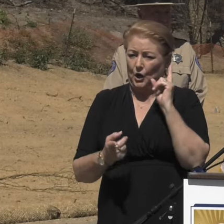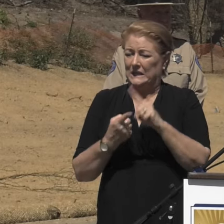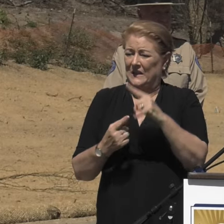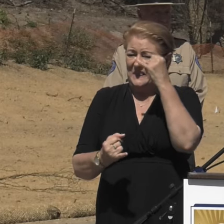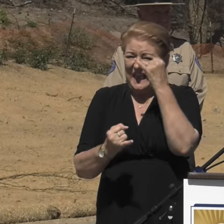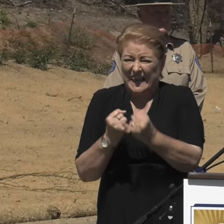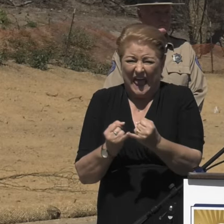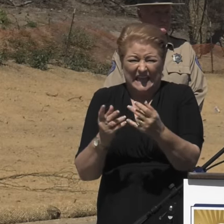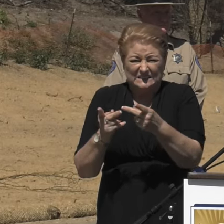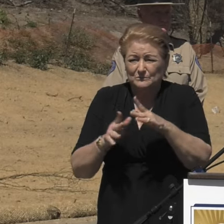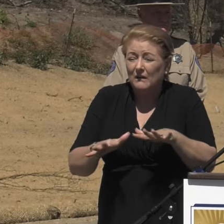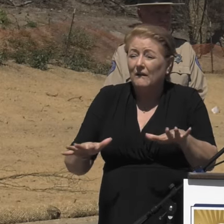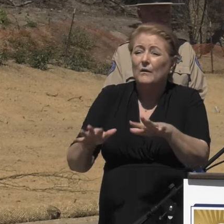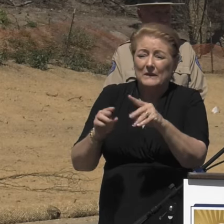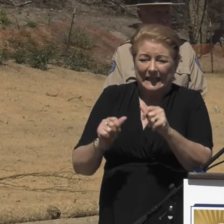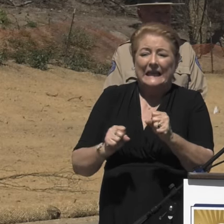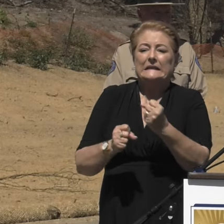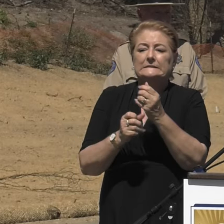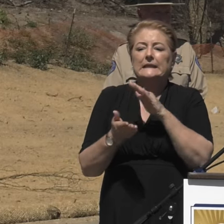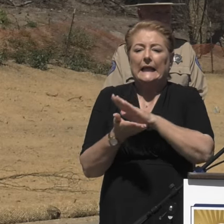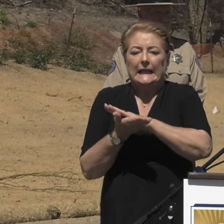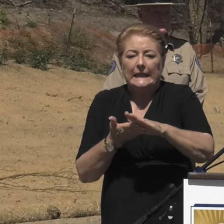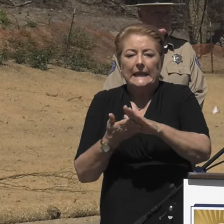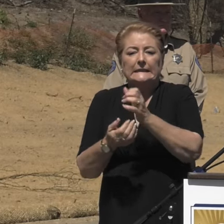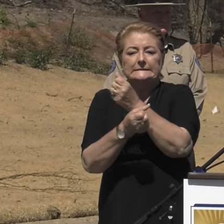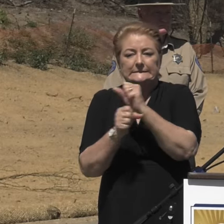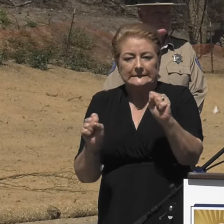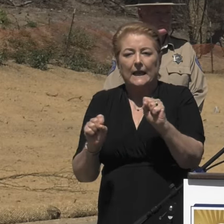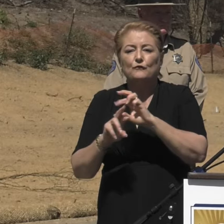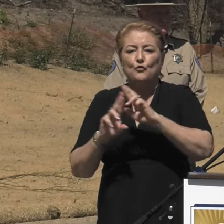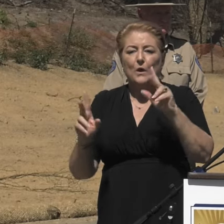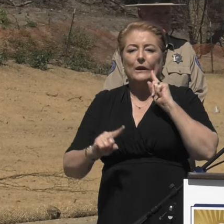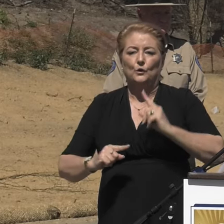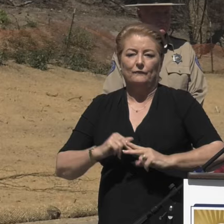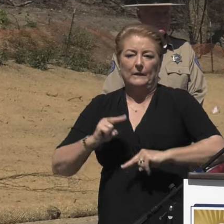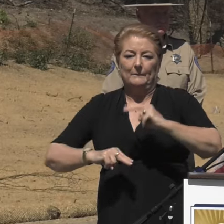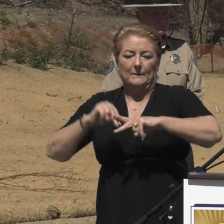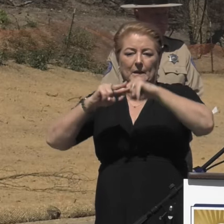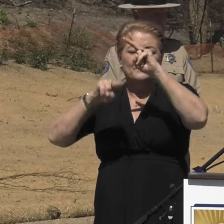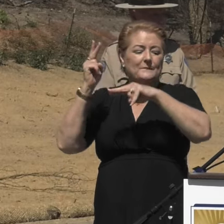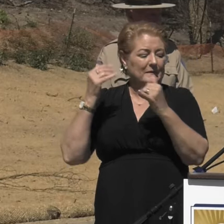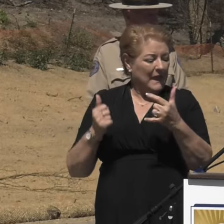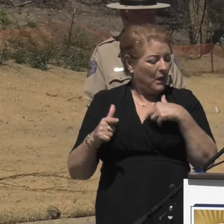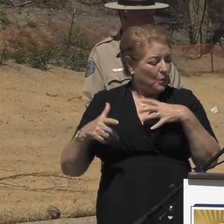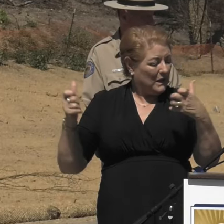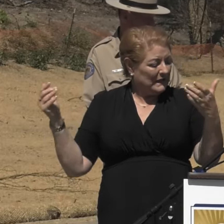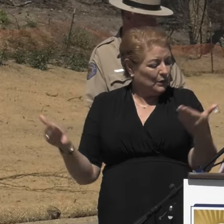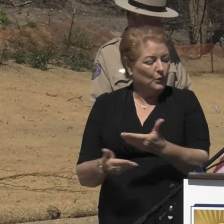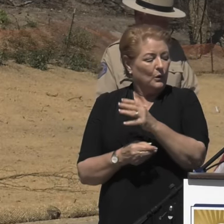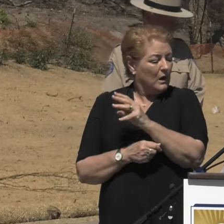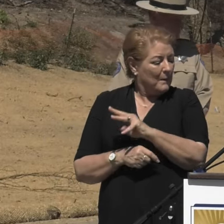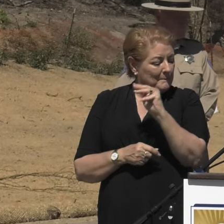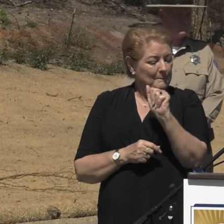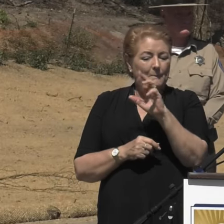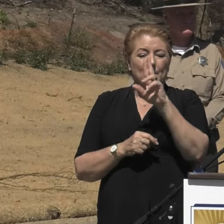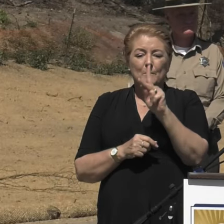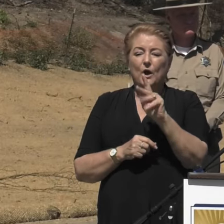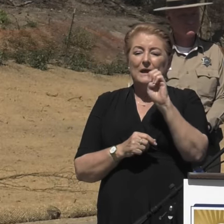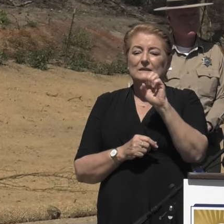and approved for rebuilding. Next, I'd like to introduce Mark Pestrella with Los Angeles County Public Works.